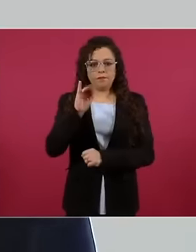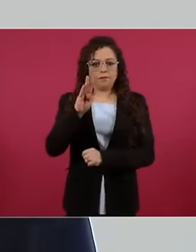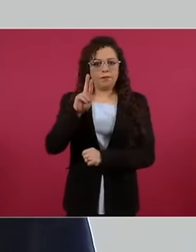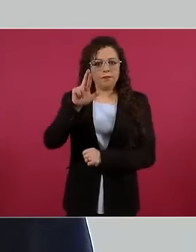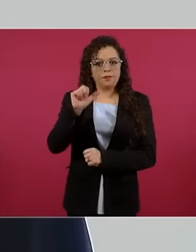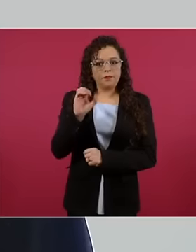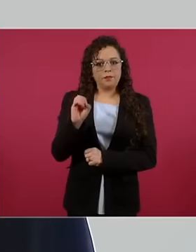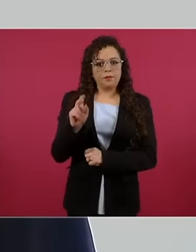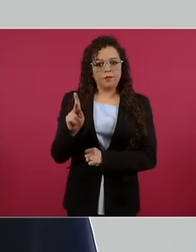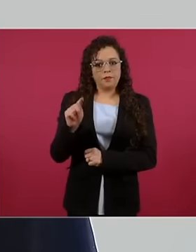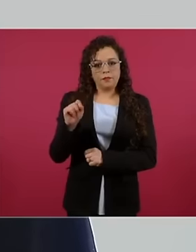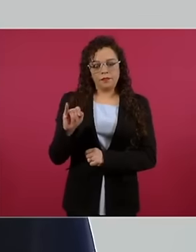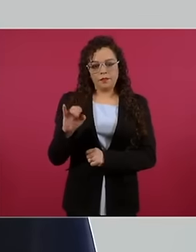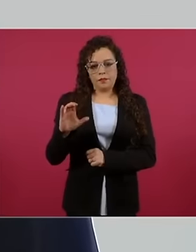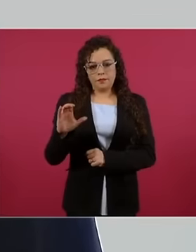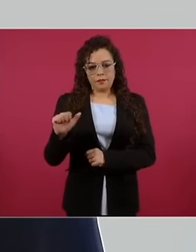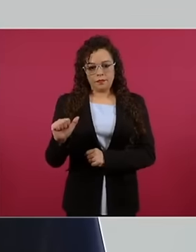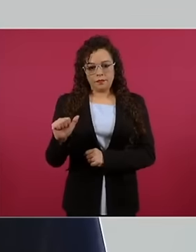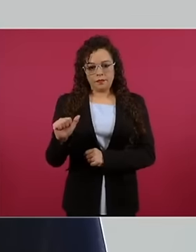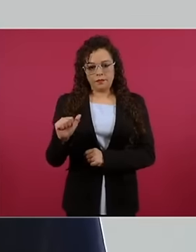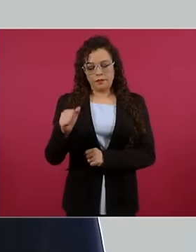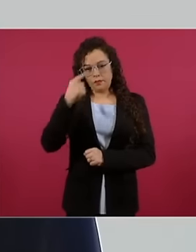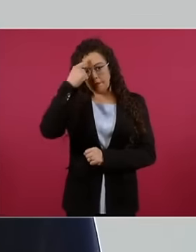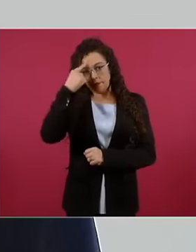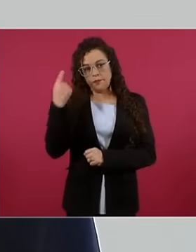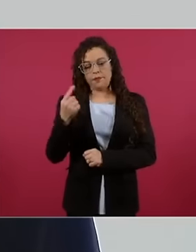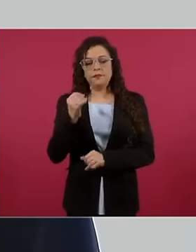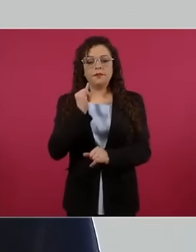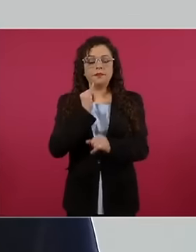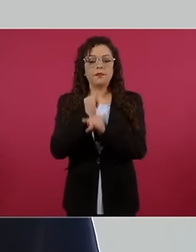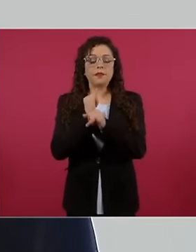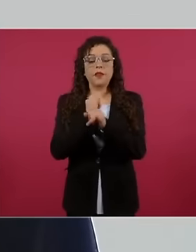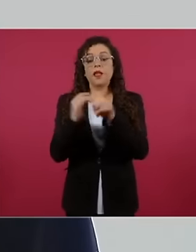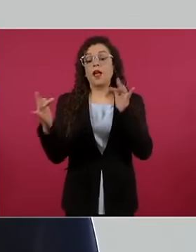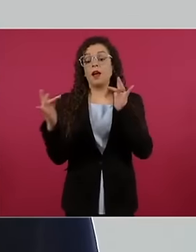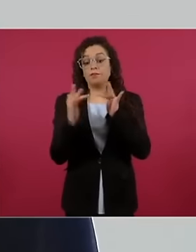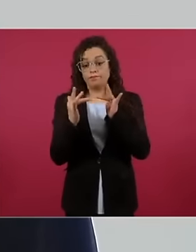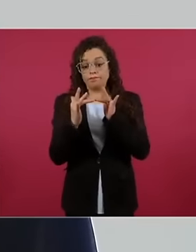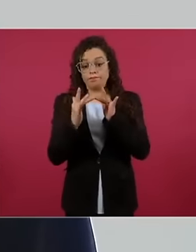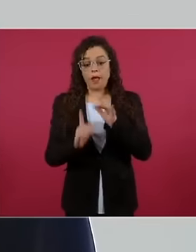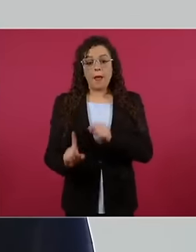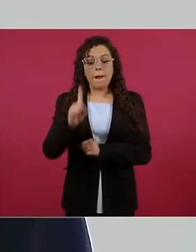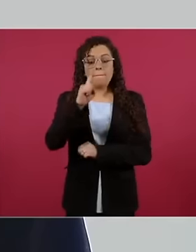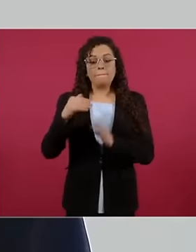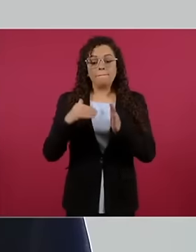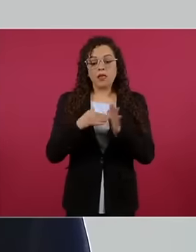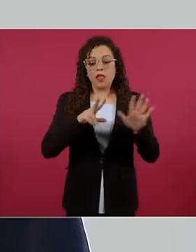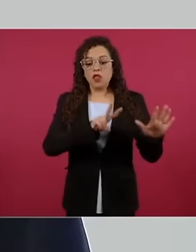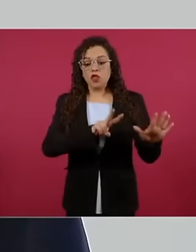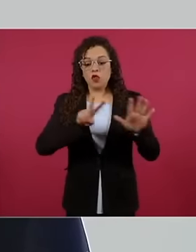of the south southeast, the connectivity is going to be built 10,000 kilometer systems